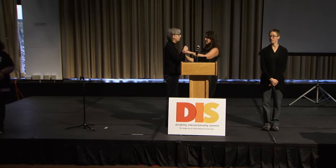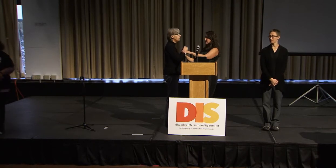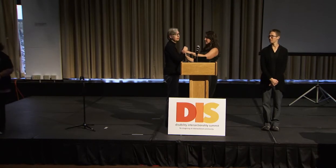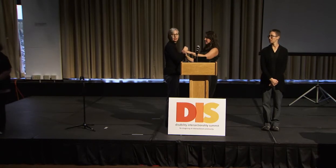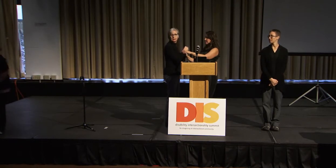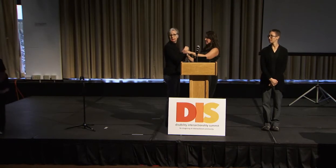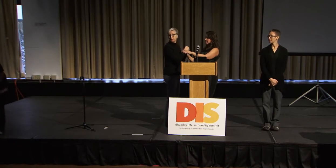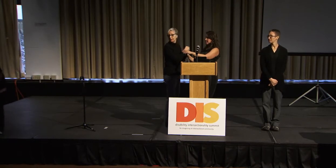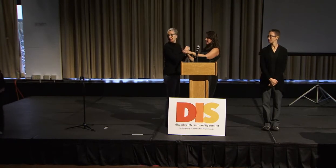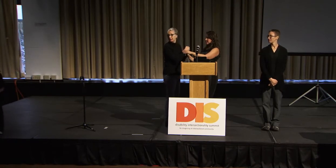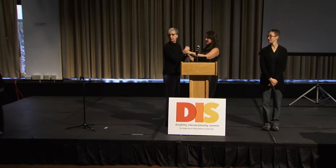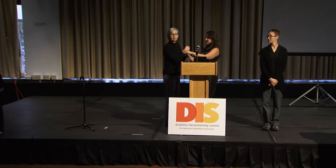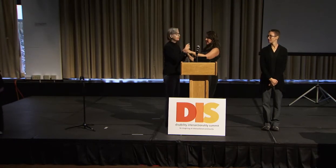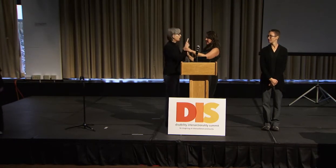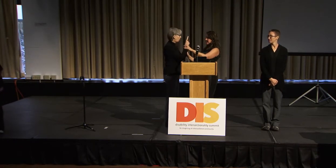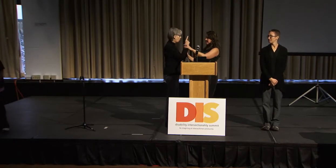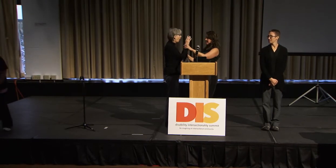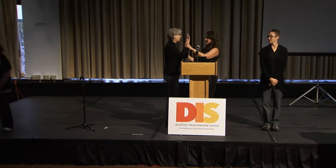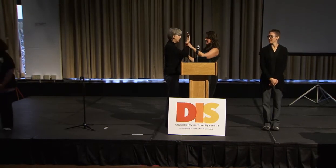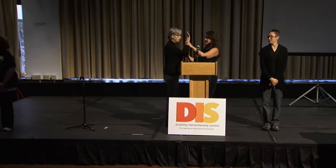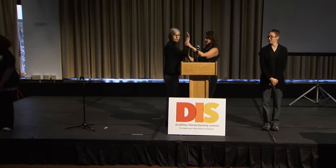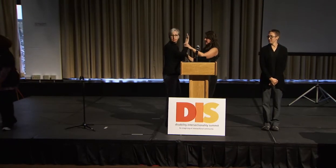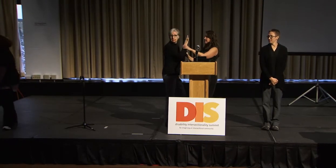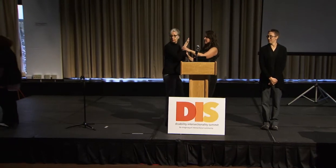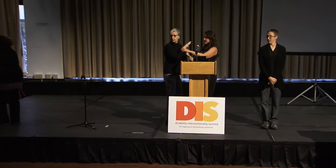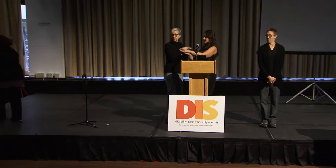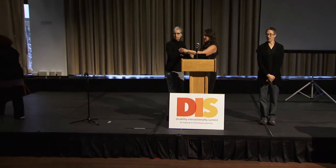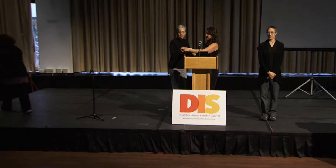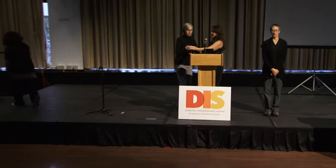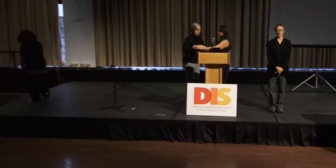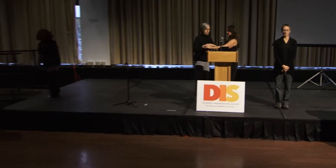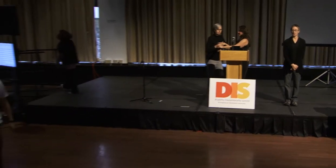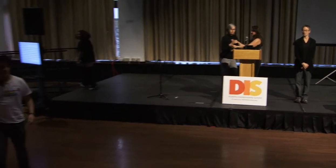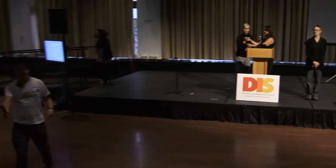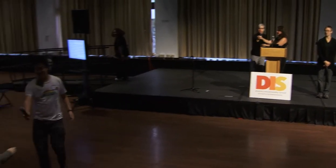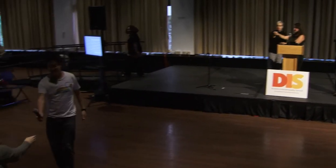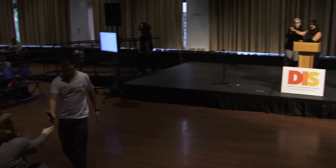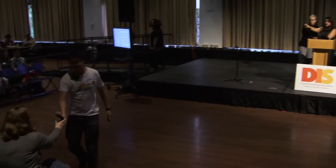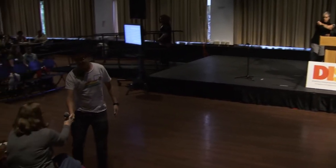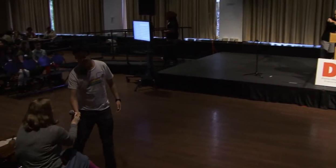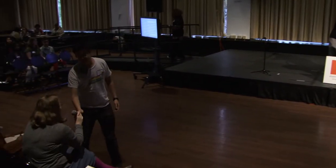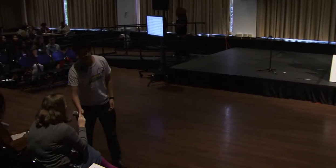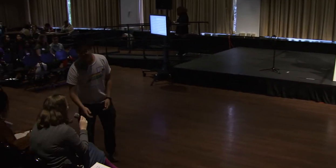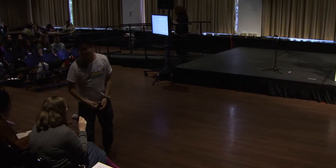[CHUCKLES]